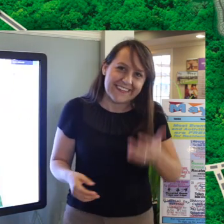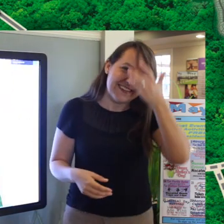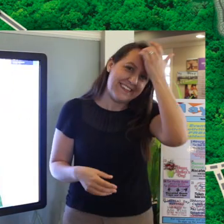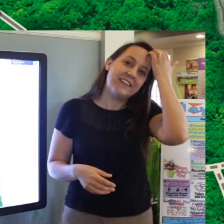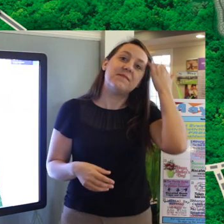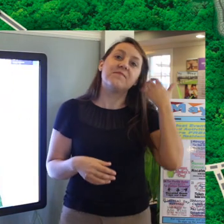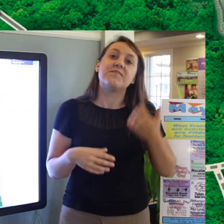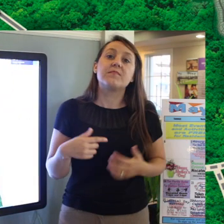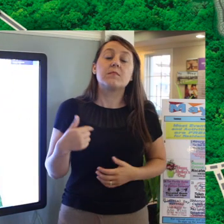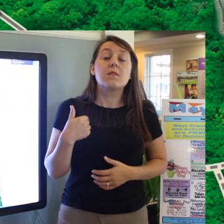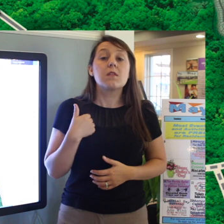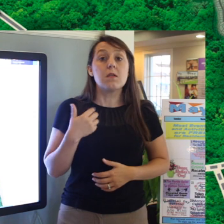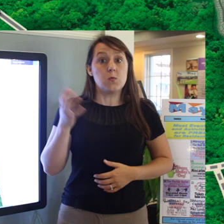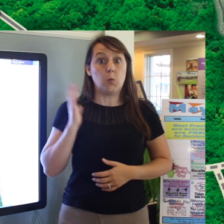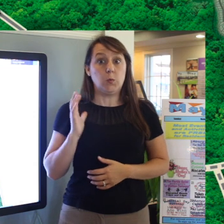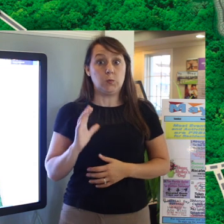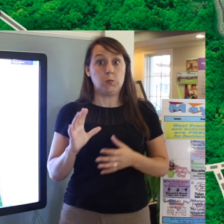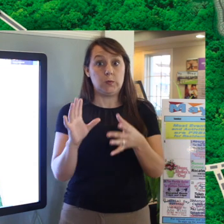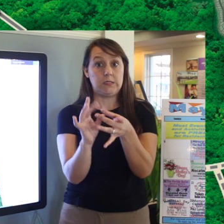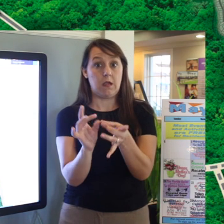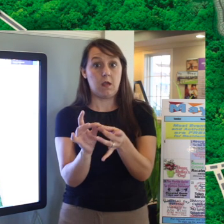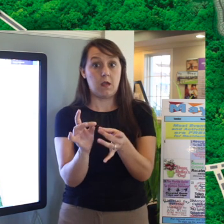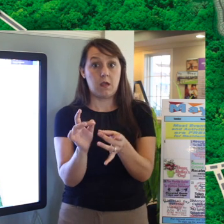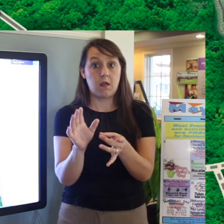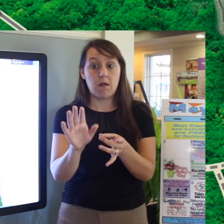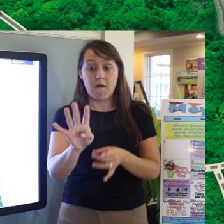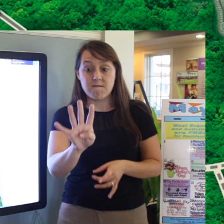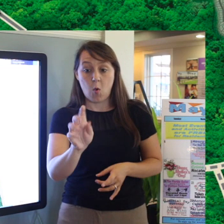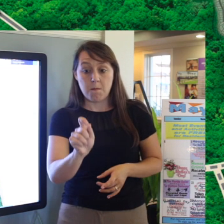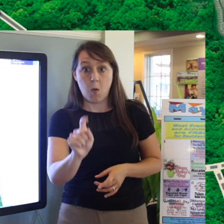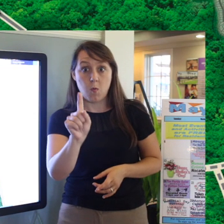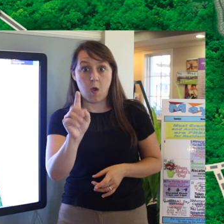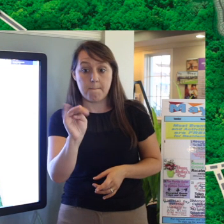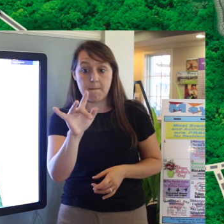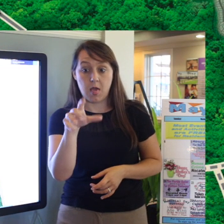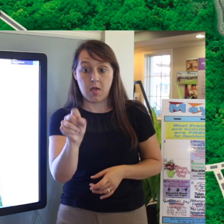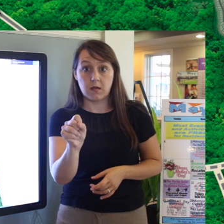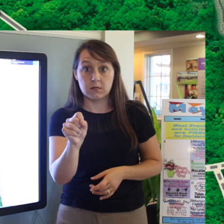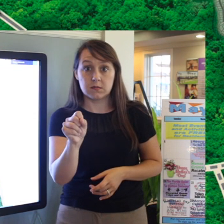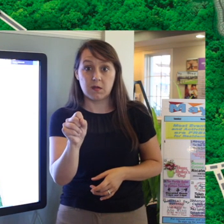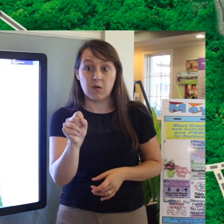Now we used to tell people this 4.1 mile trail was 8.2 miles